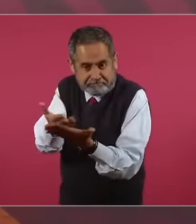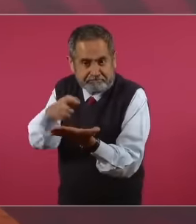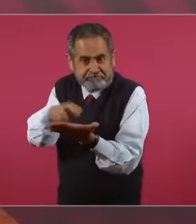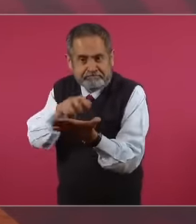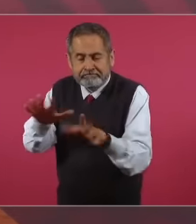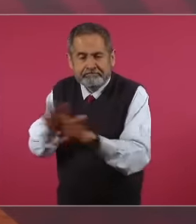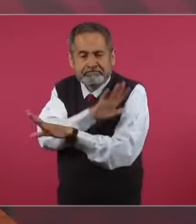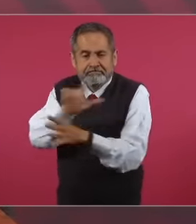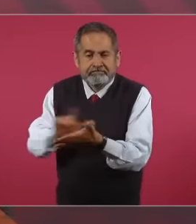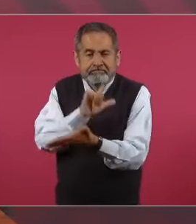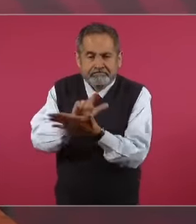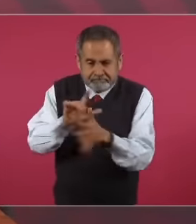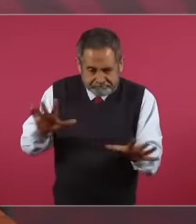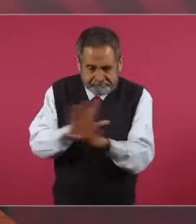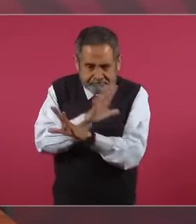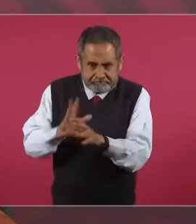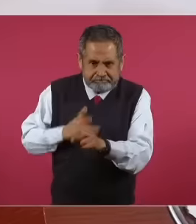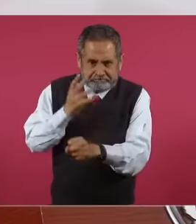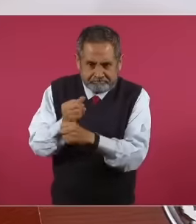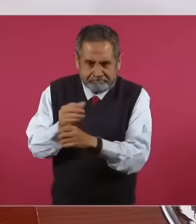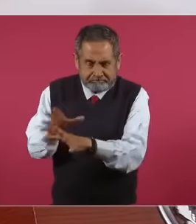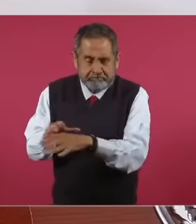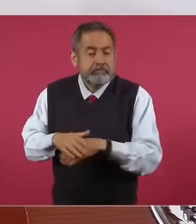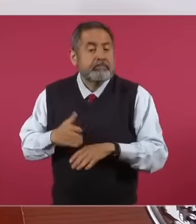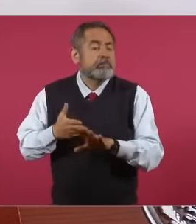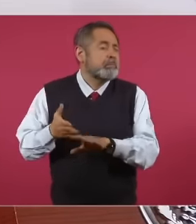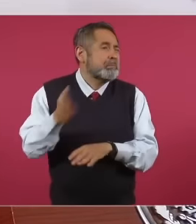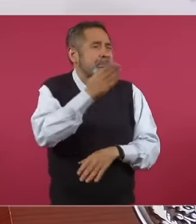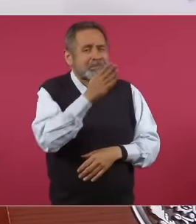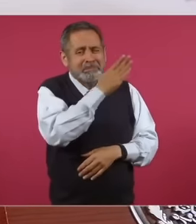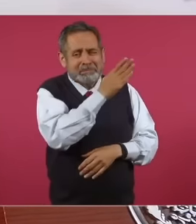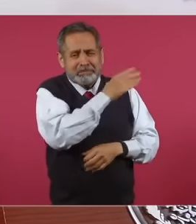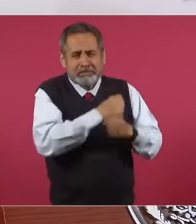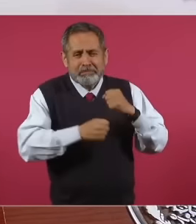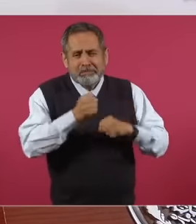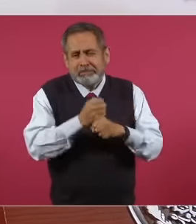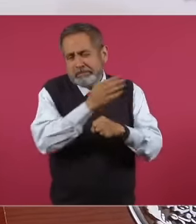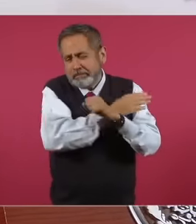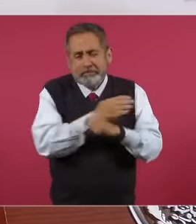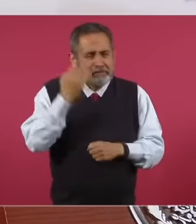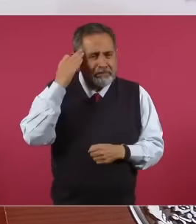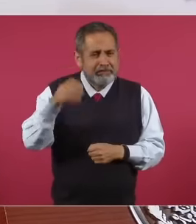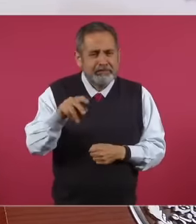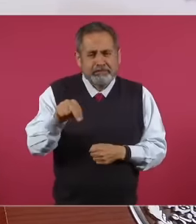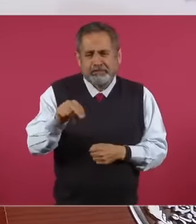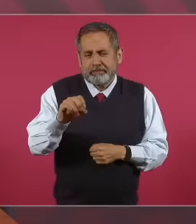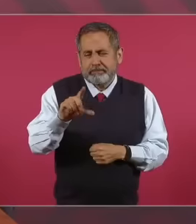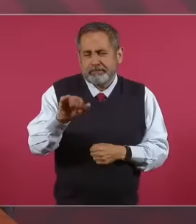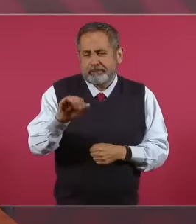to benefit a minority during the neoliberal period when they looted the